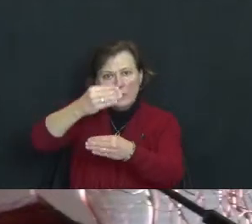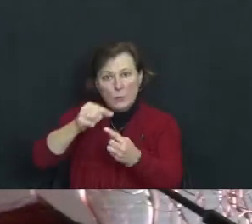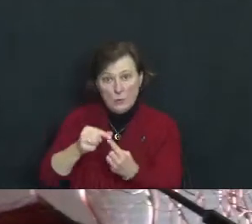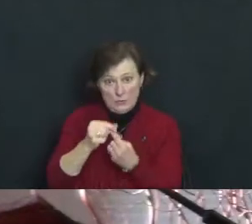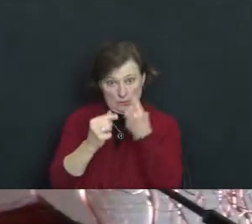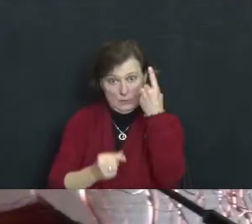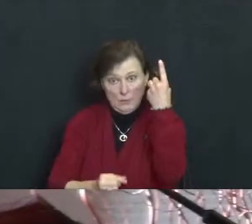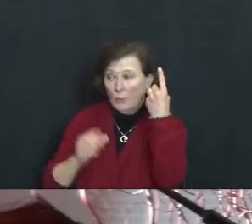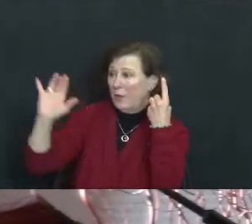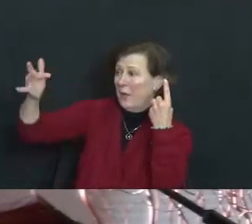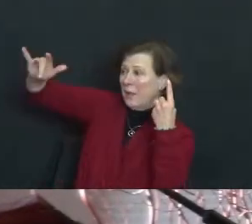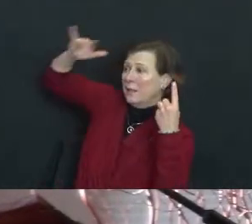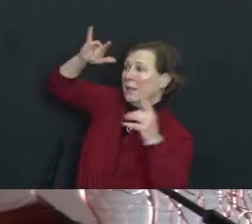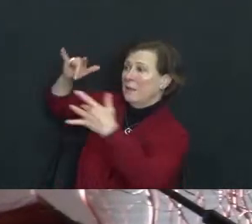gleaming bright.